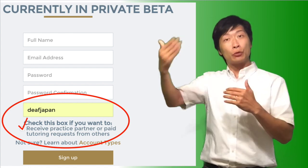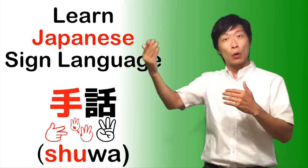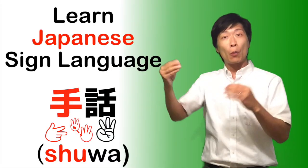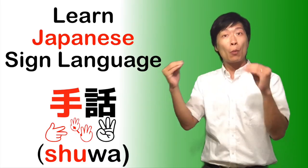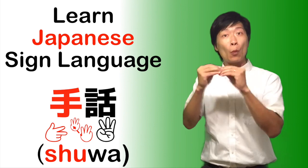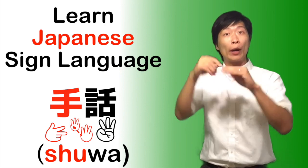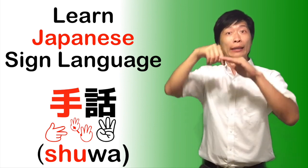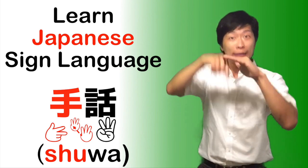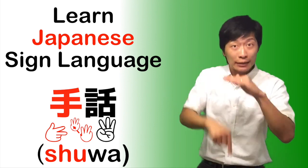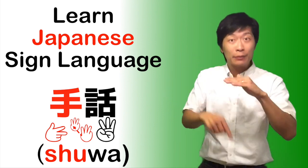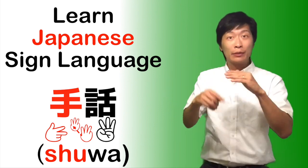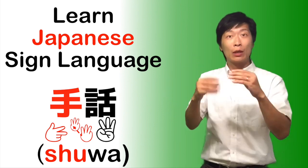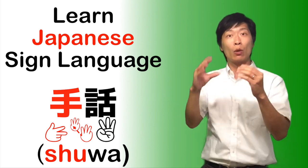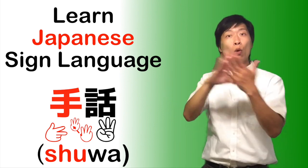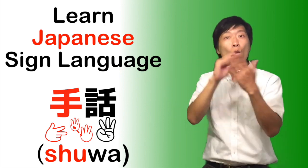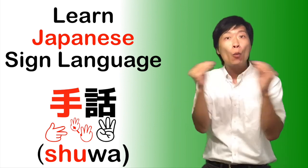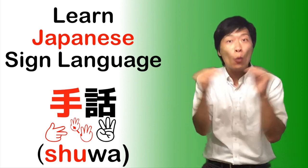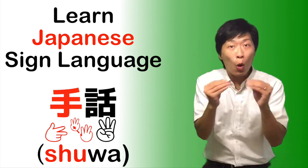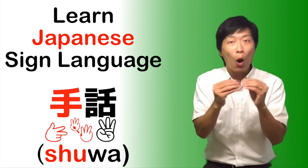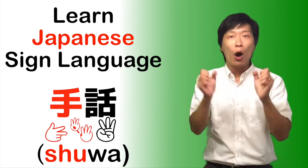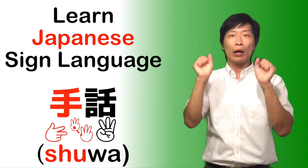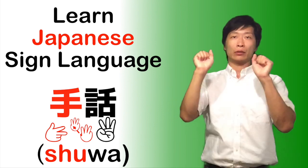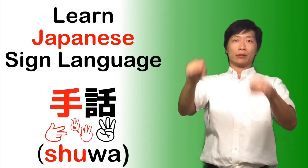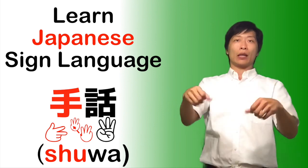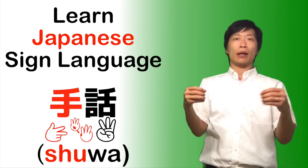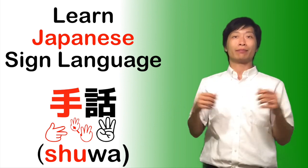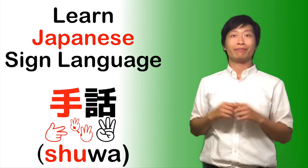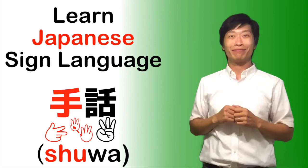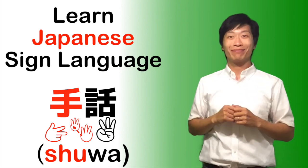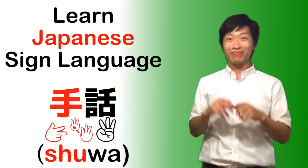Later, you will have the option for more in-depth JSL lesson.